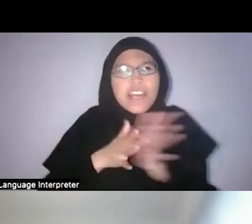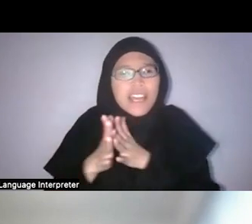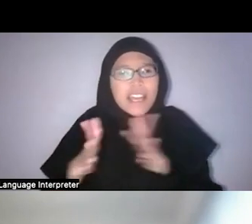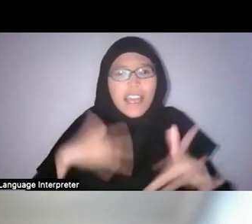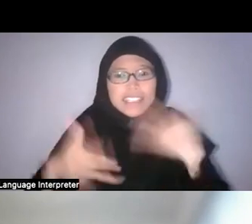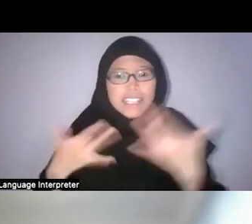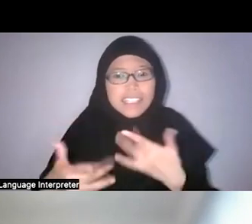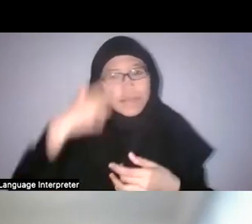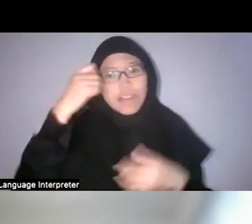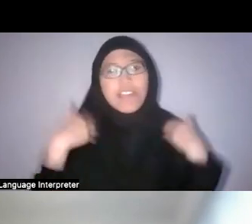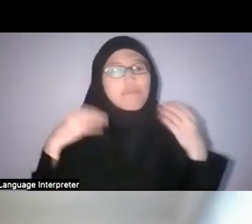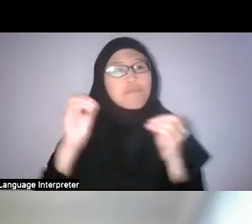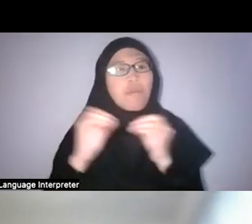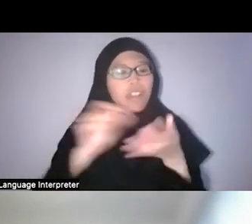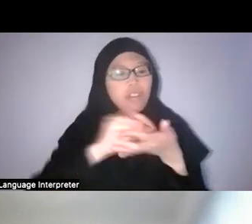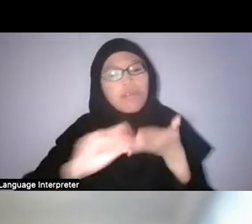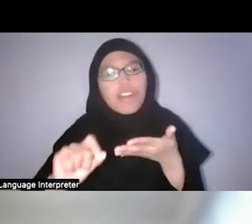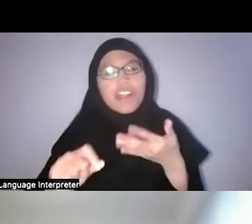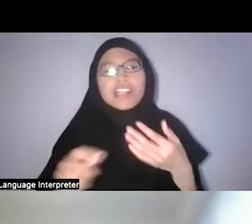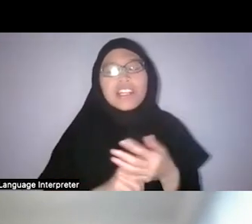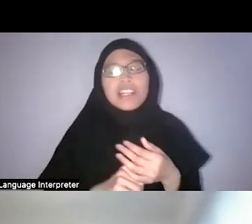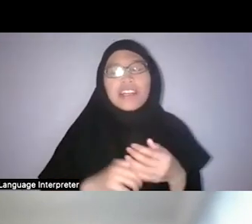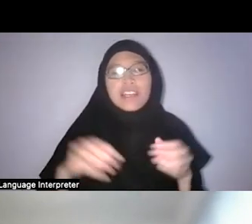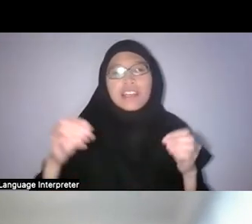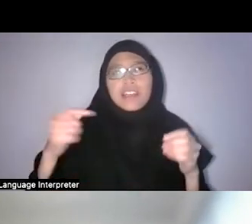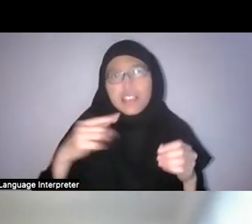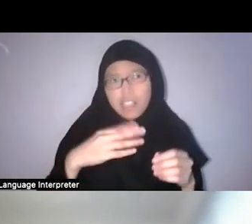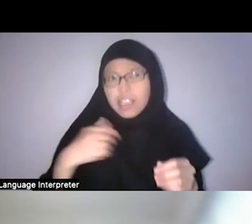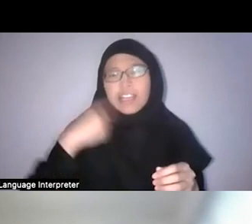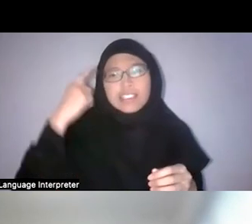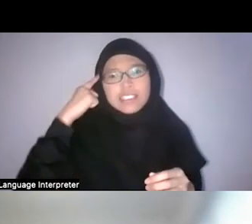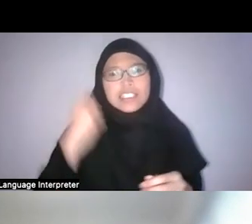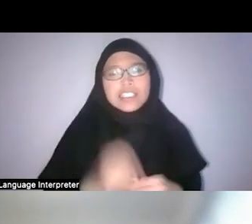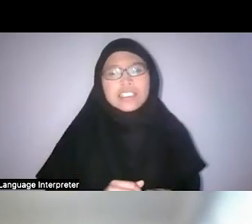And also, I think besides that, we could also learn more about...